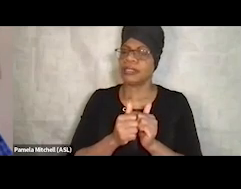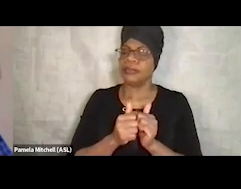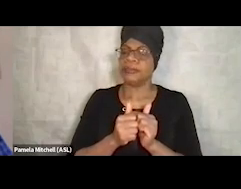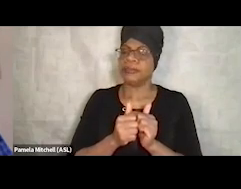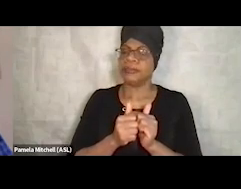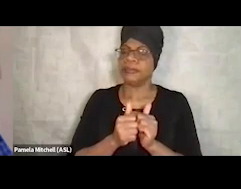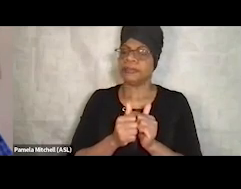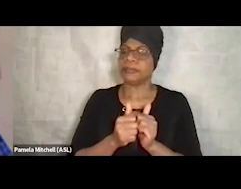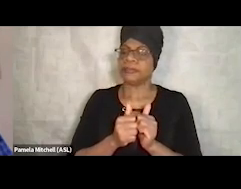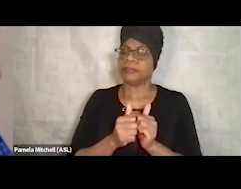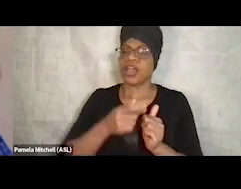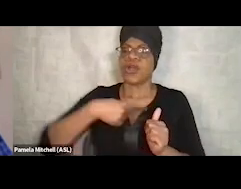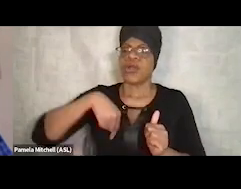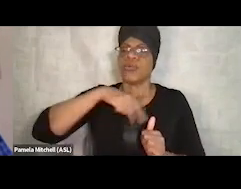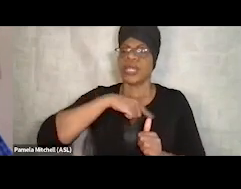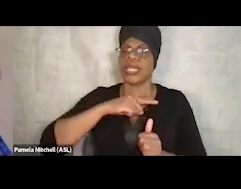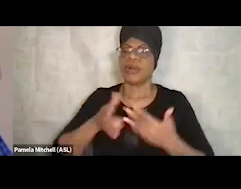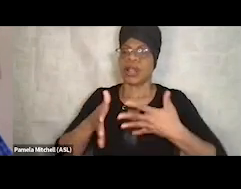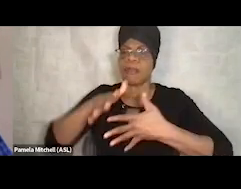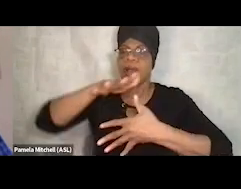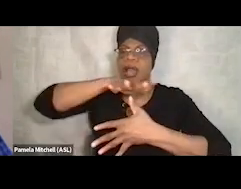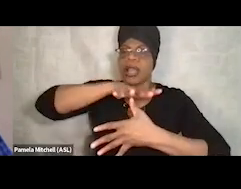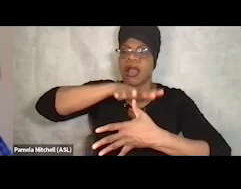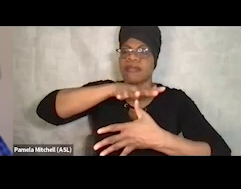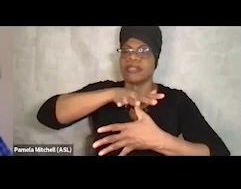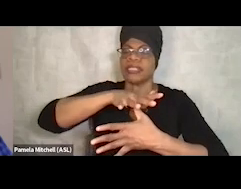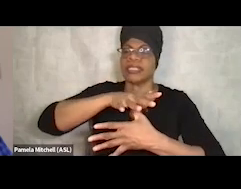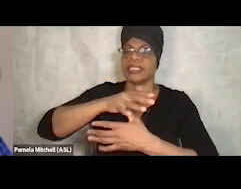that we're gonna be prioritizing veterans and elderly, which we are.